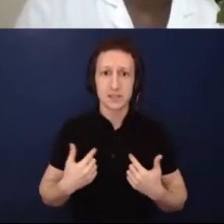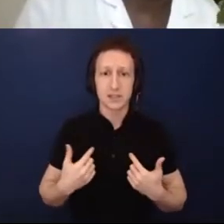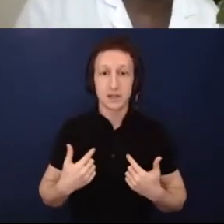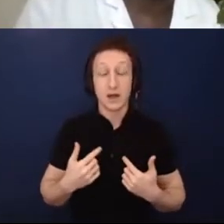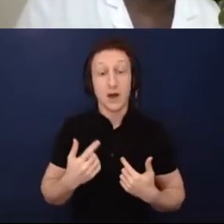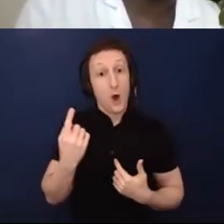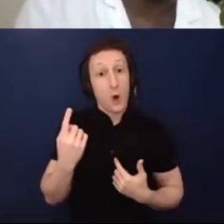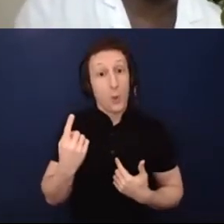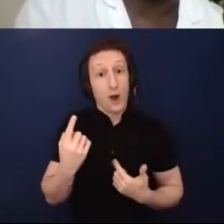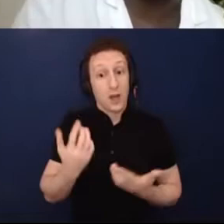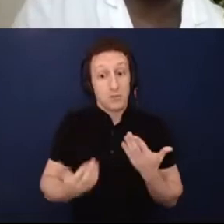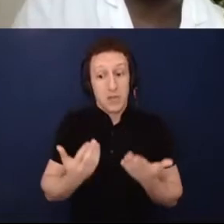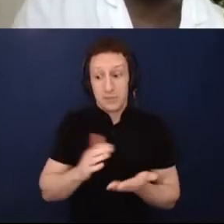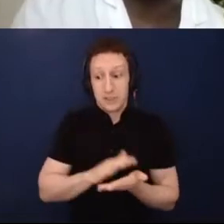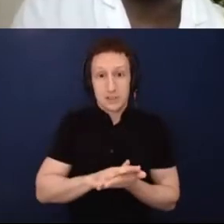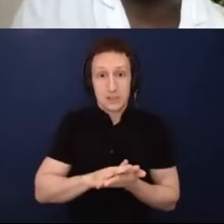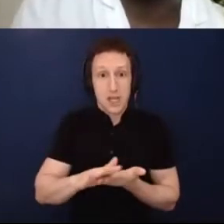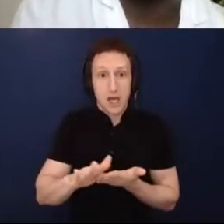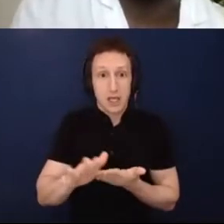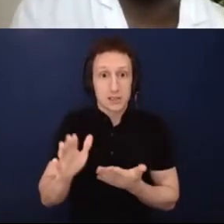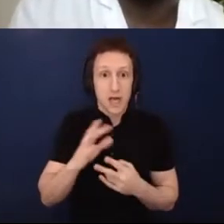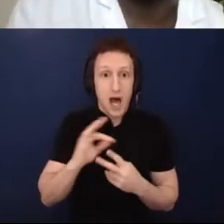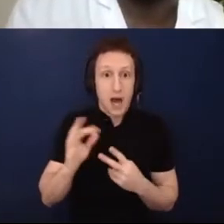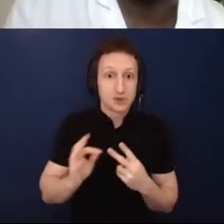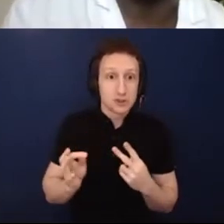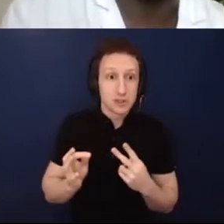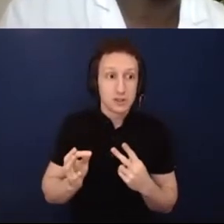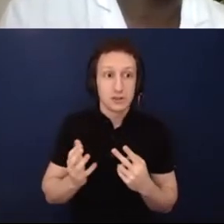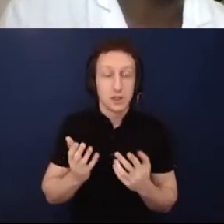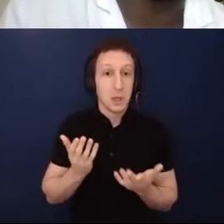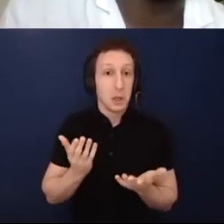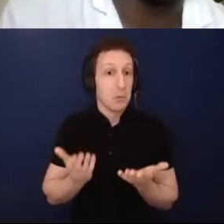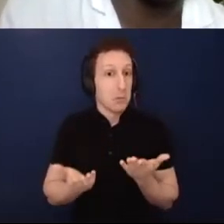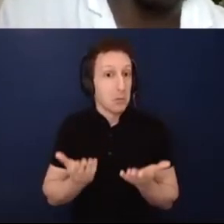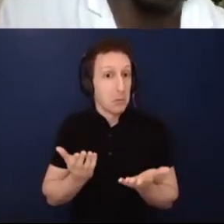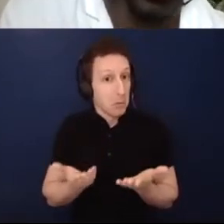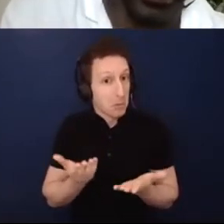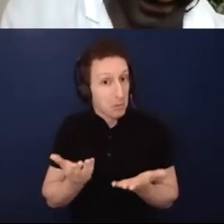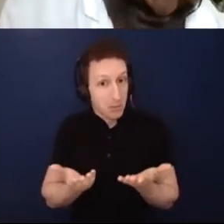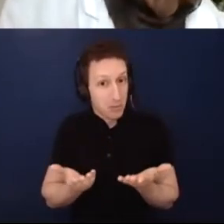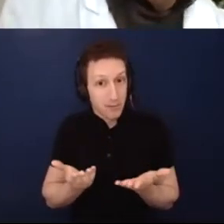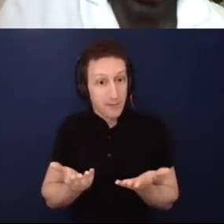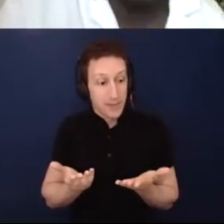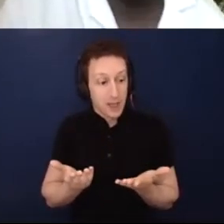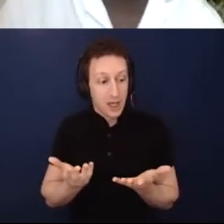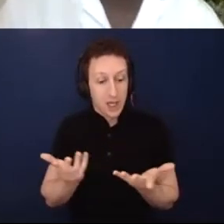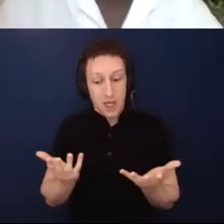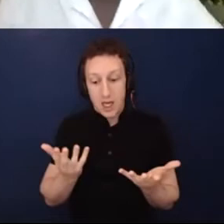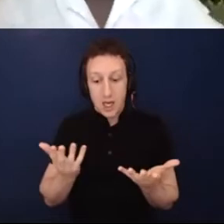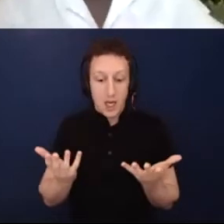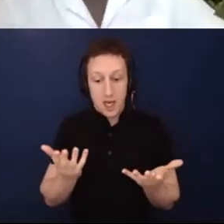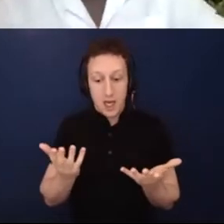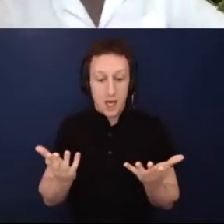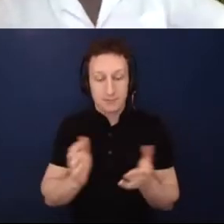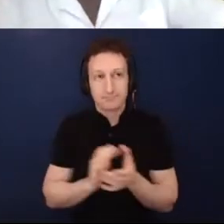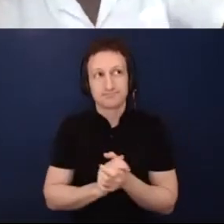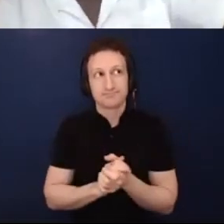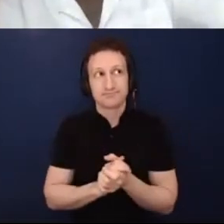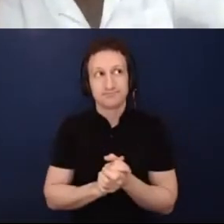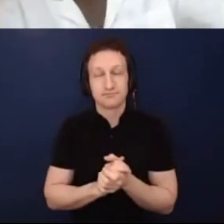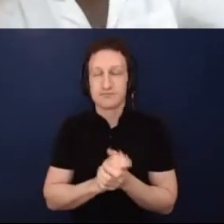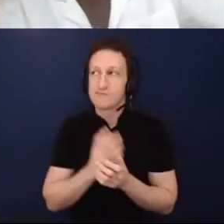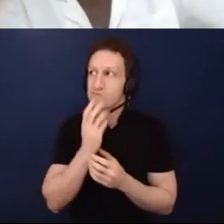see are some admittance or admission by culture institutions or